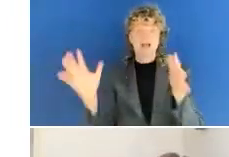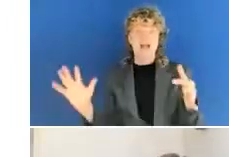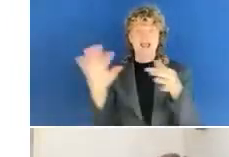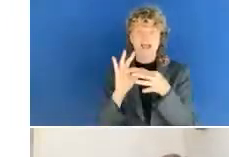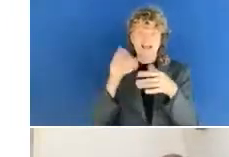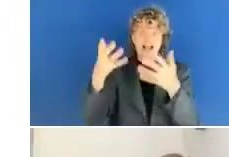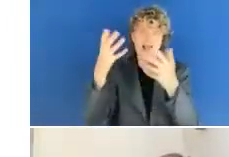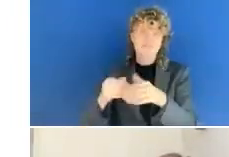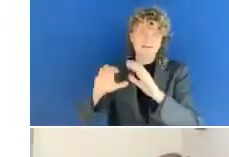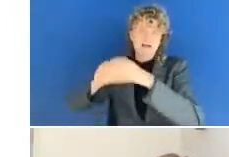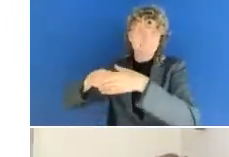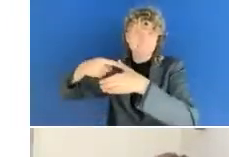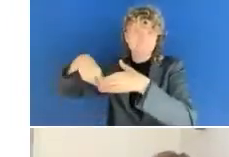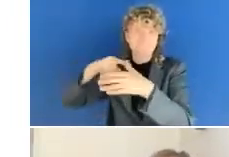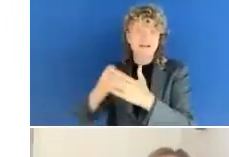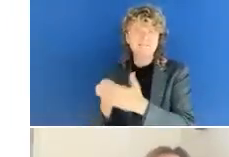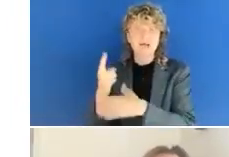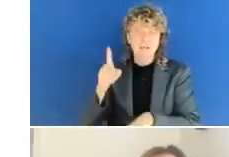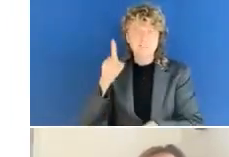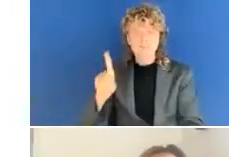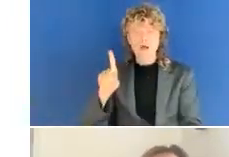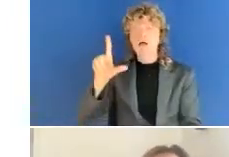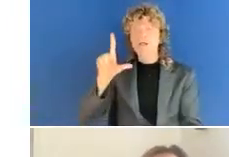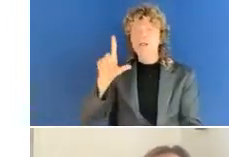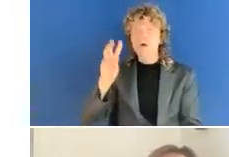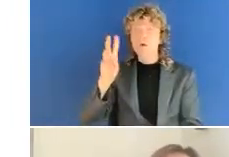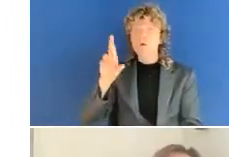Lowery Kingston, who is the Head of Unit, Accessibility, Multilingualism